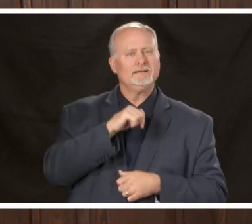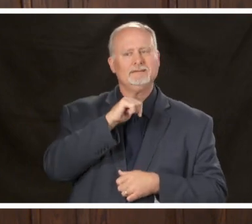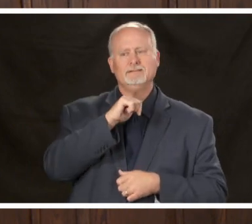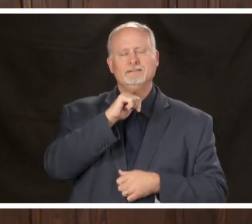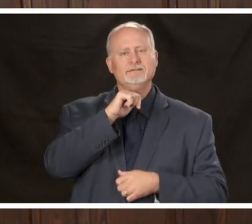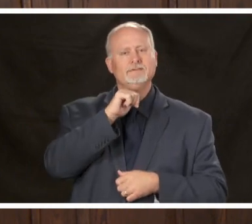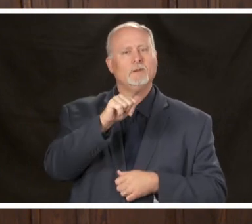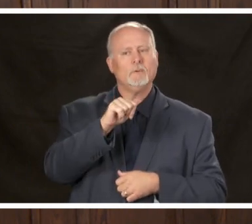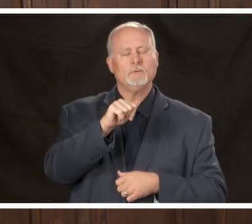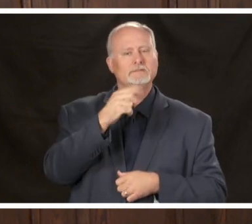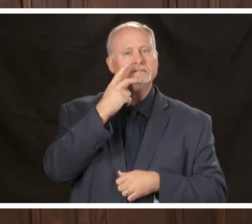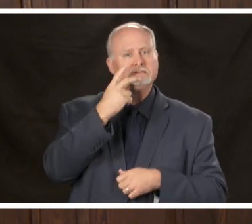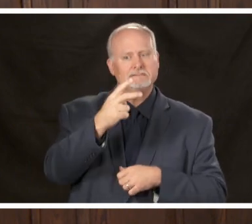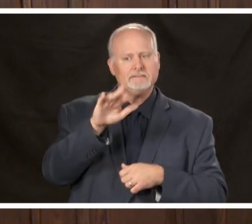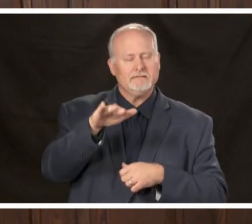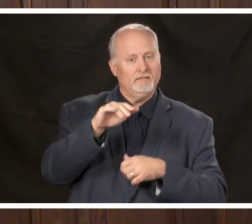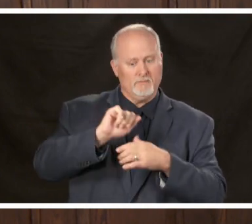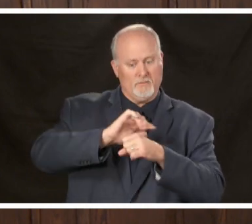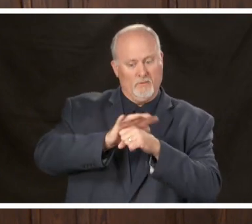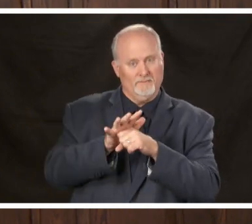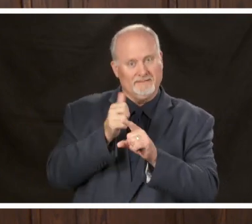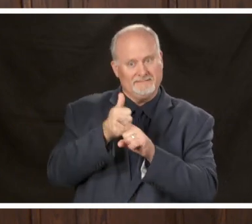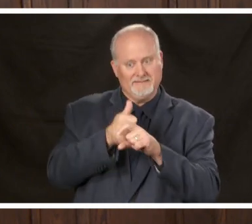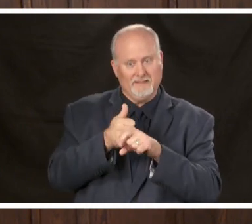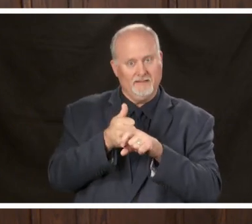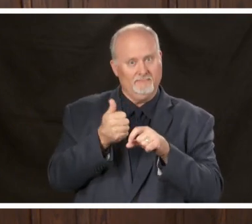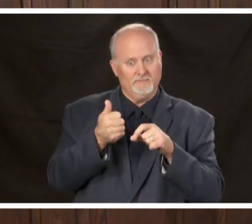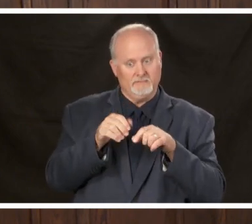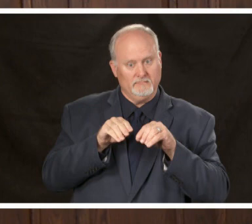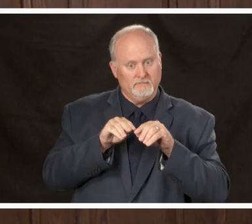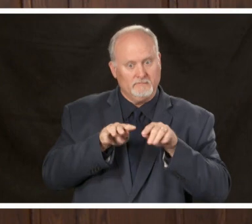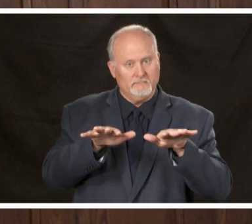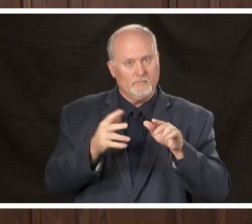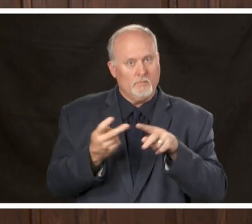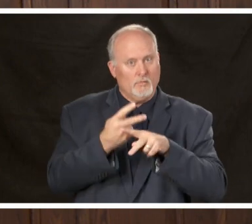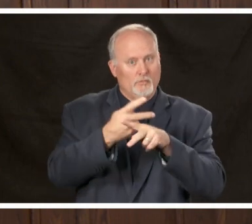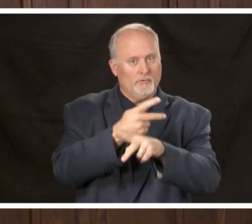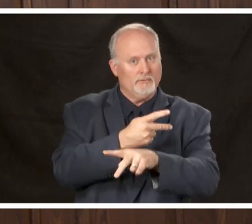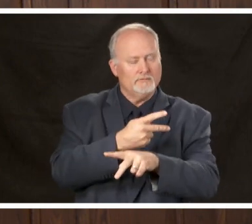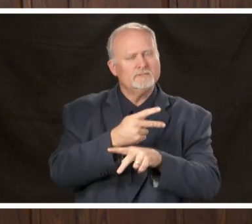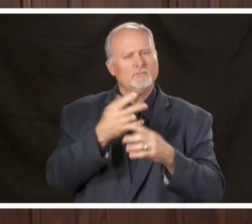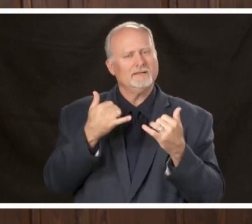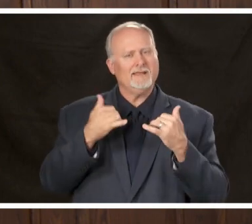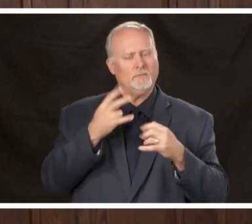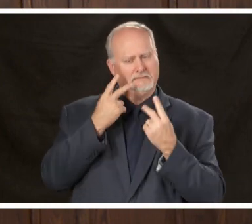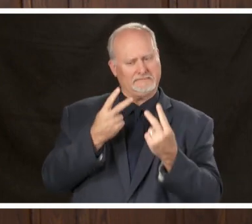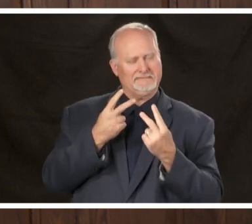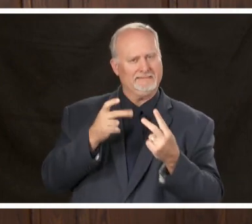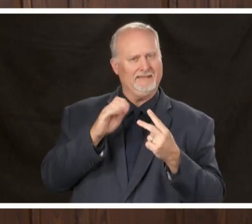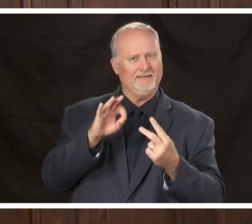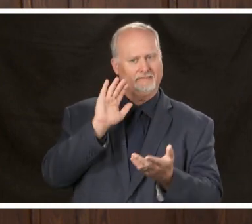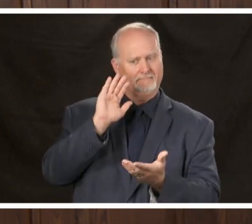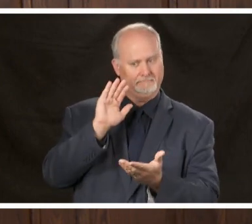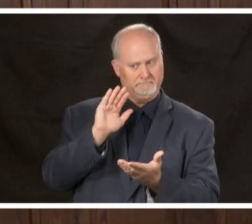Kovan 19 cases before we take the next step our unified command will continue